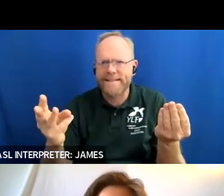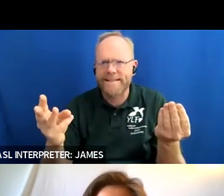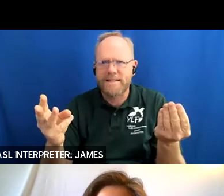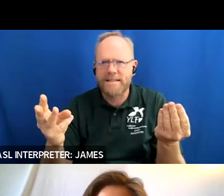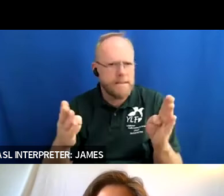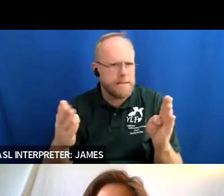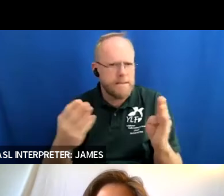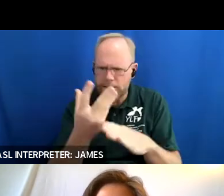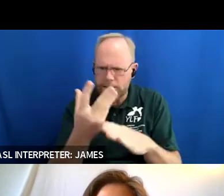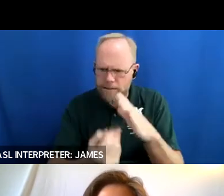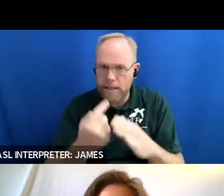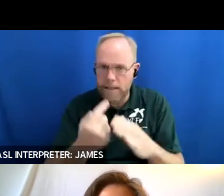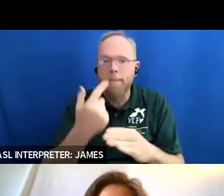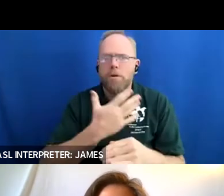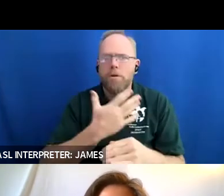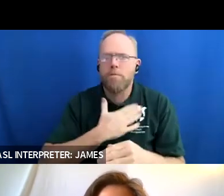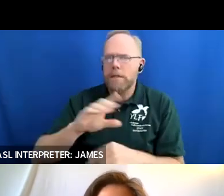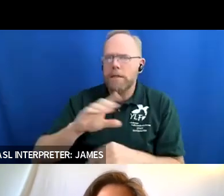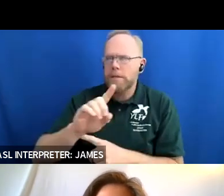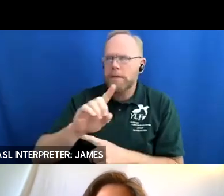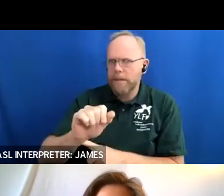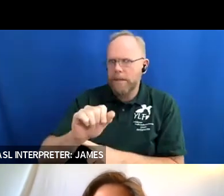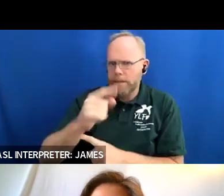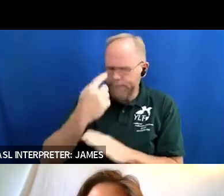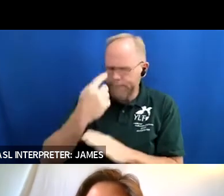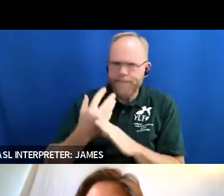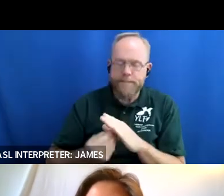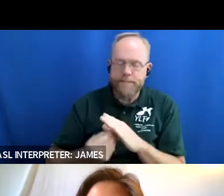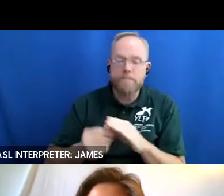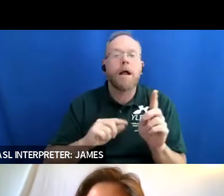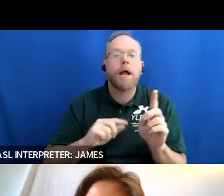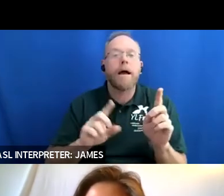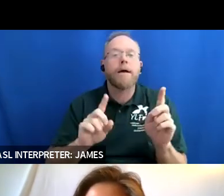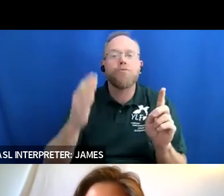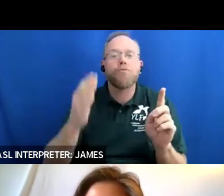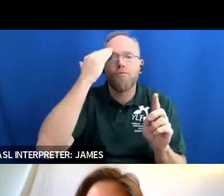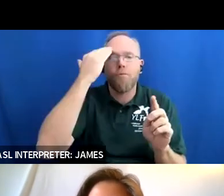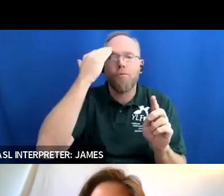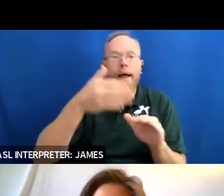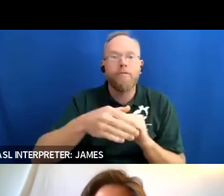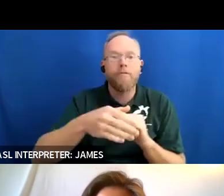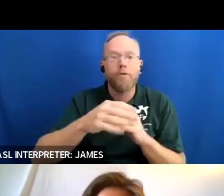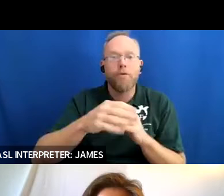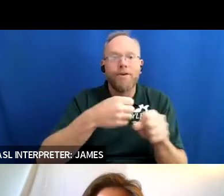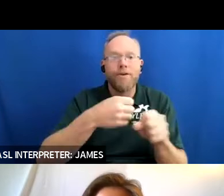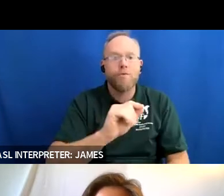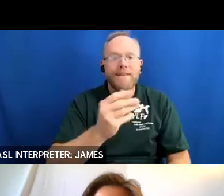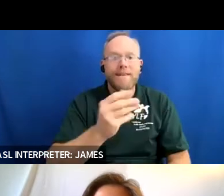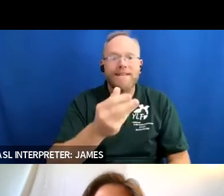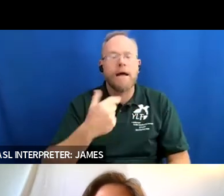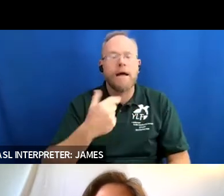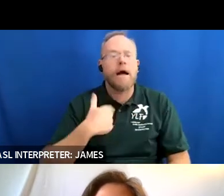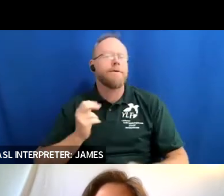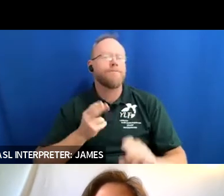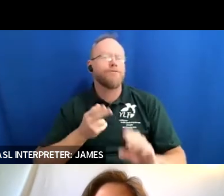disability but um i do know that after 2016 i came back as a facilitator and that's when i was